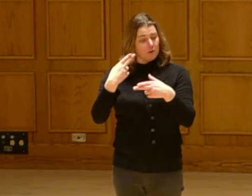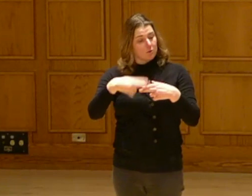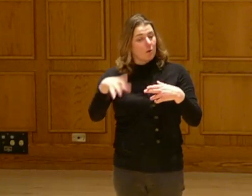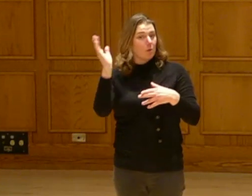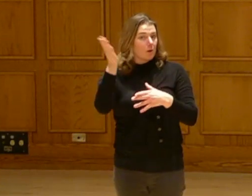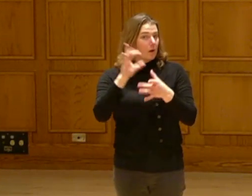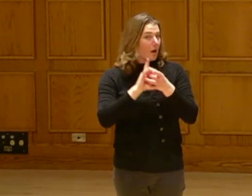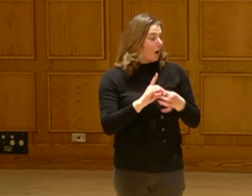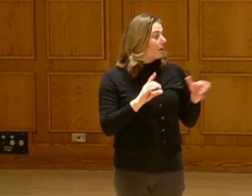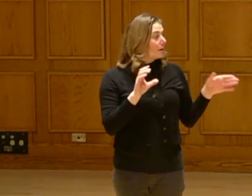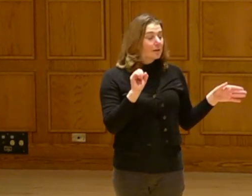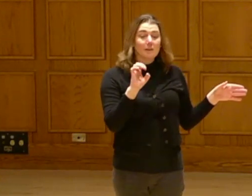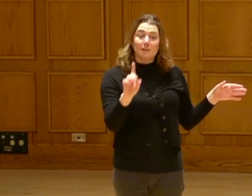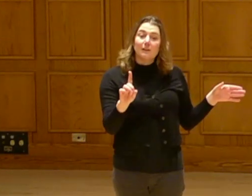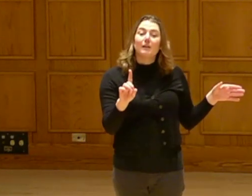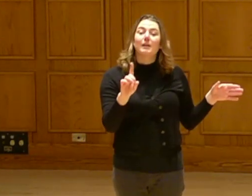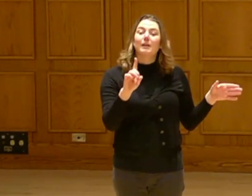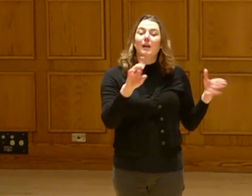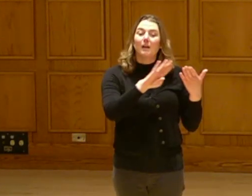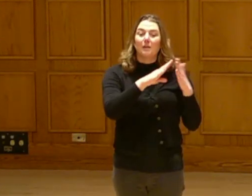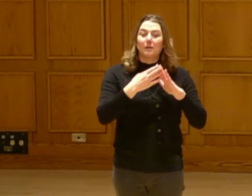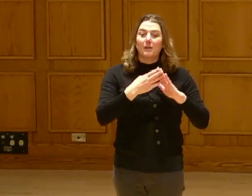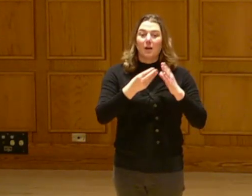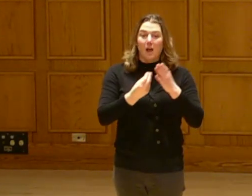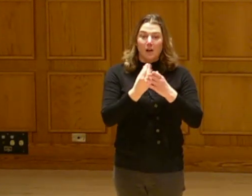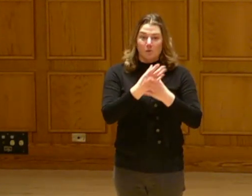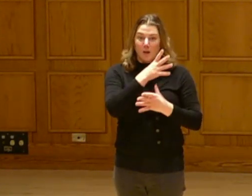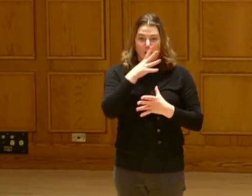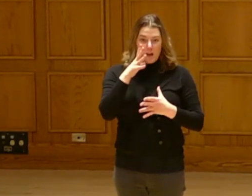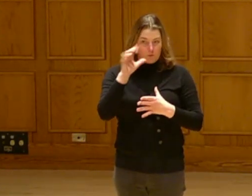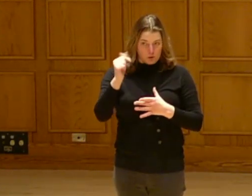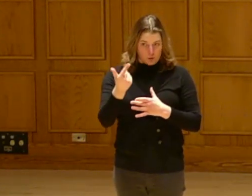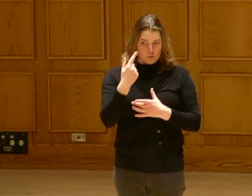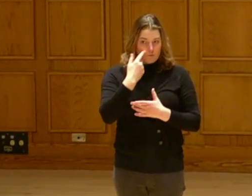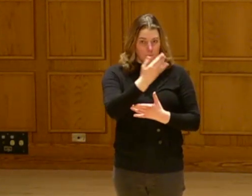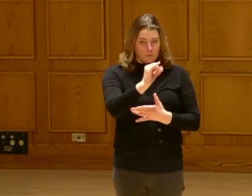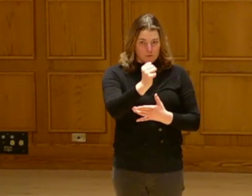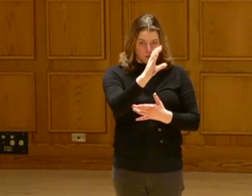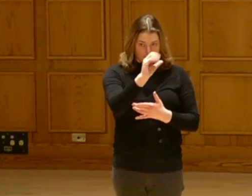Next we'll hear a short presentation on seeds and community agriculture from Jessica.